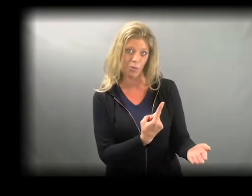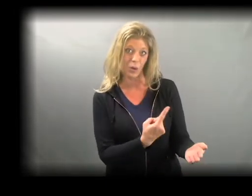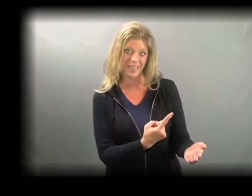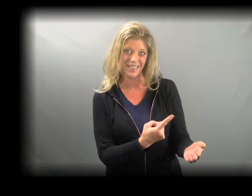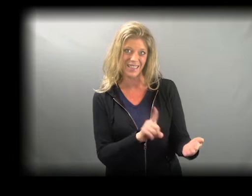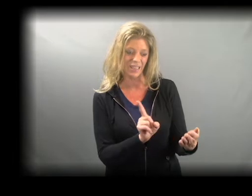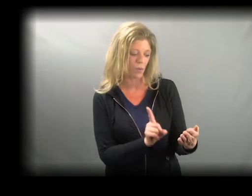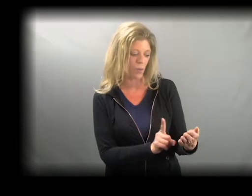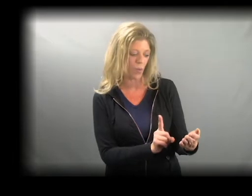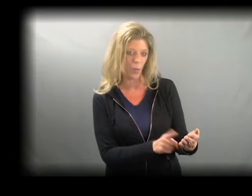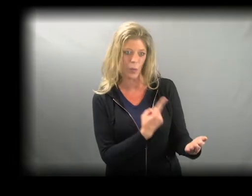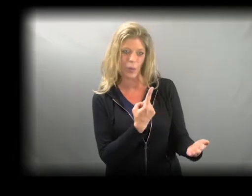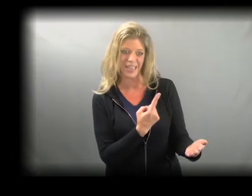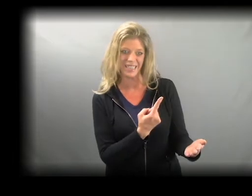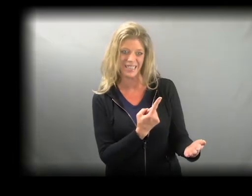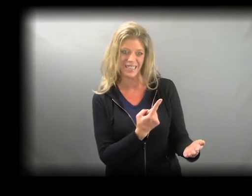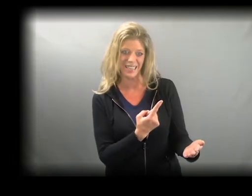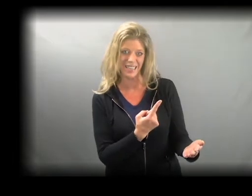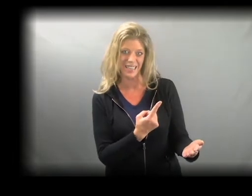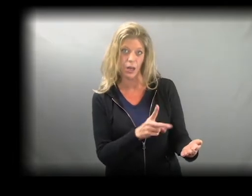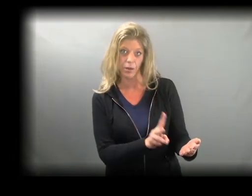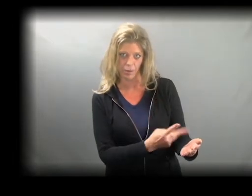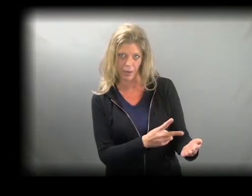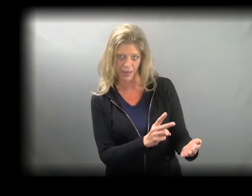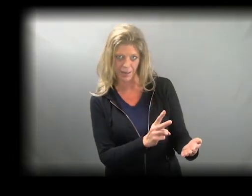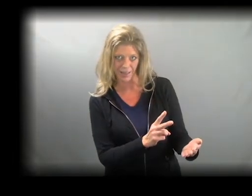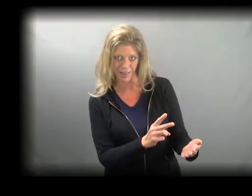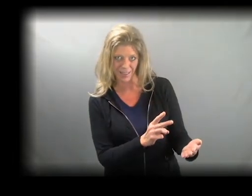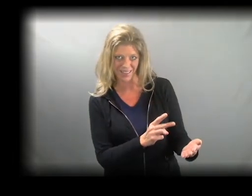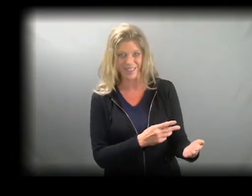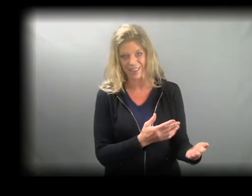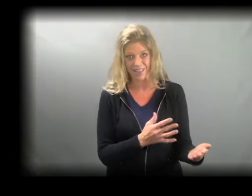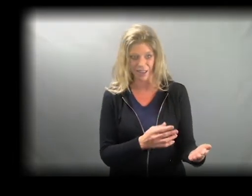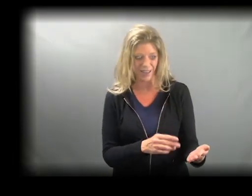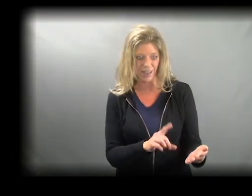ONCE (TWICE, etc.)